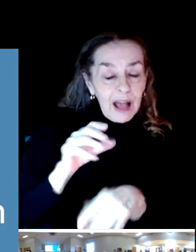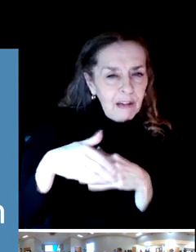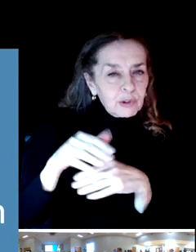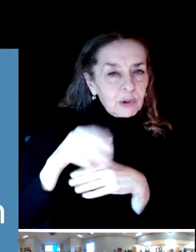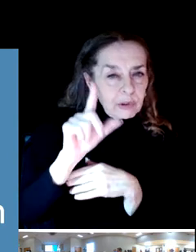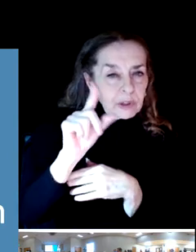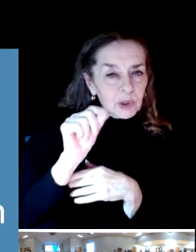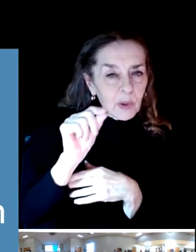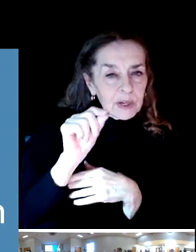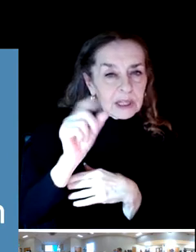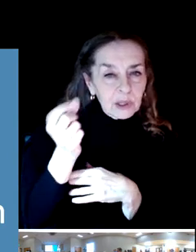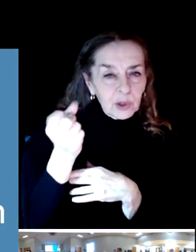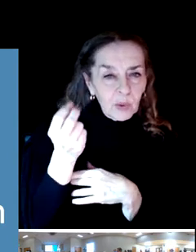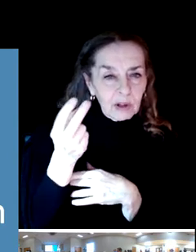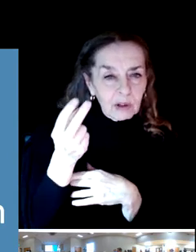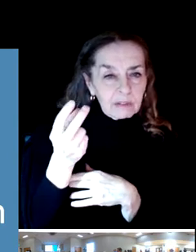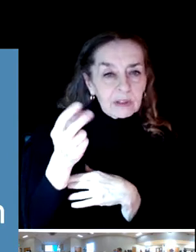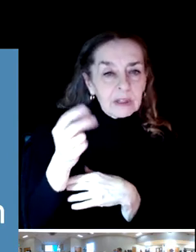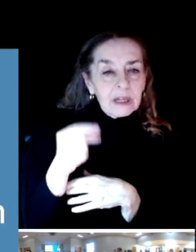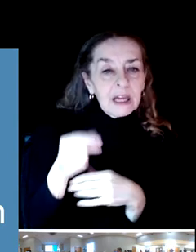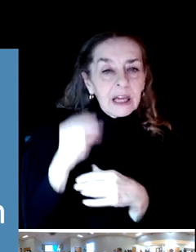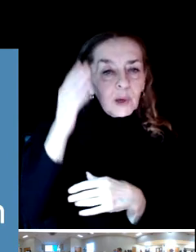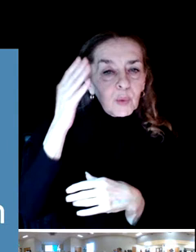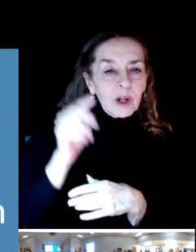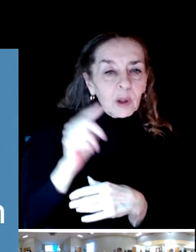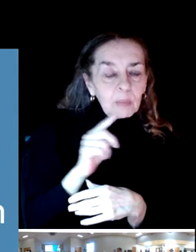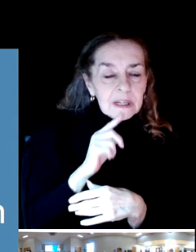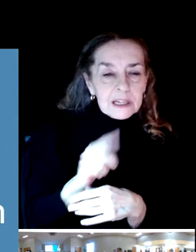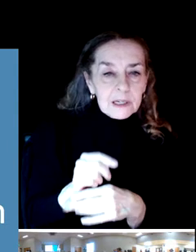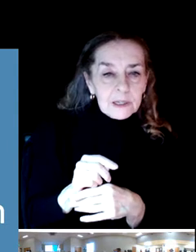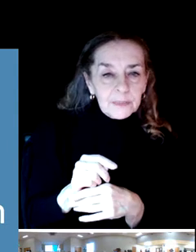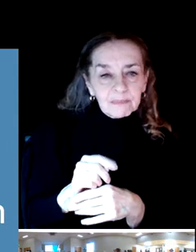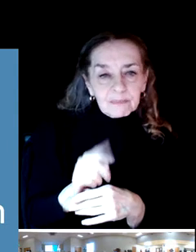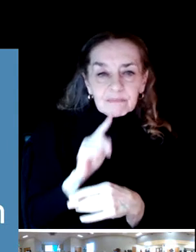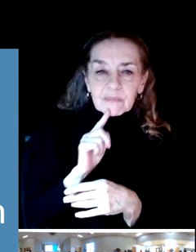It's going to be fully implementable to promise that we made to the district when we started